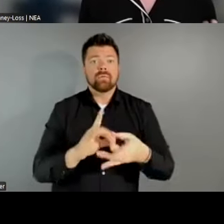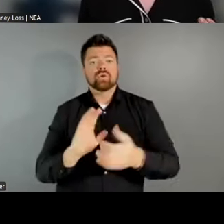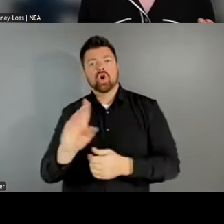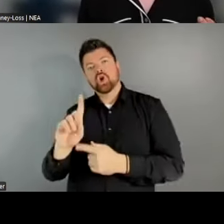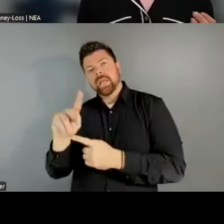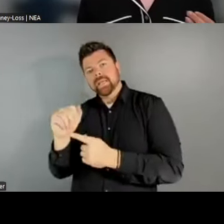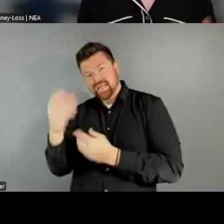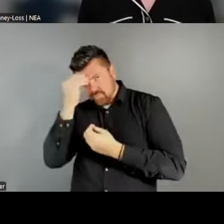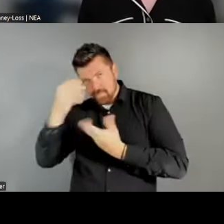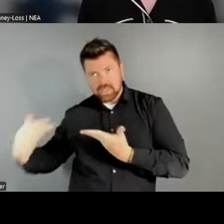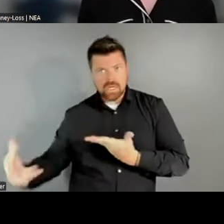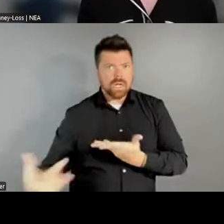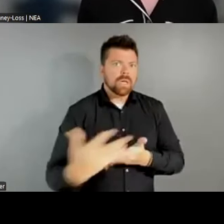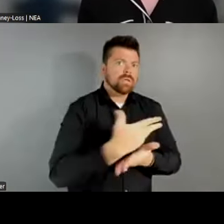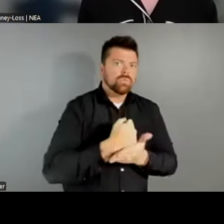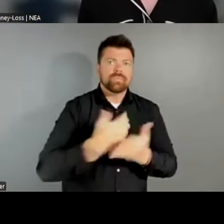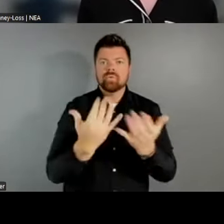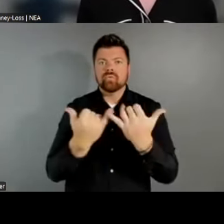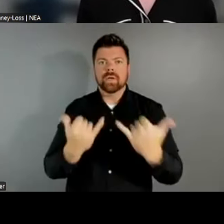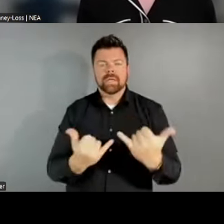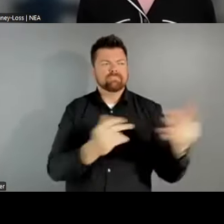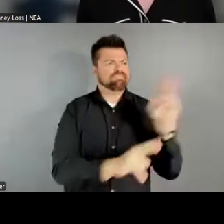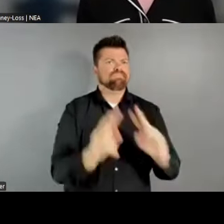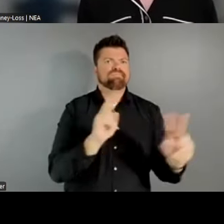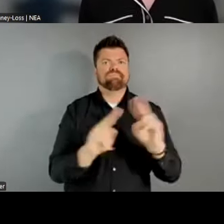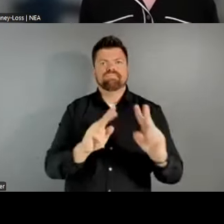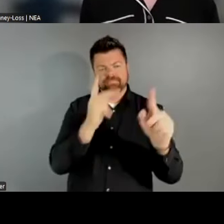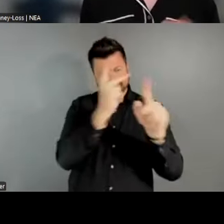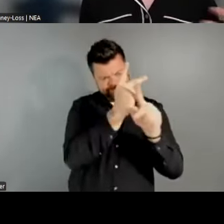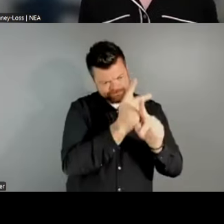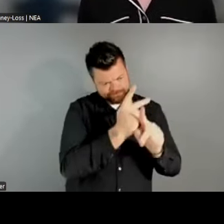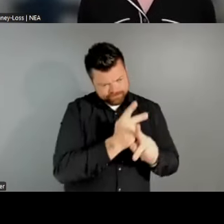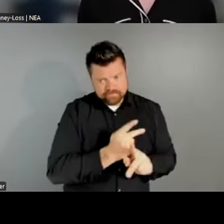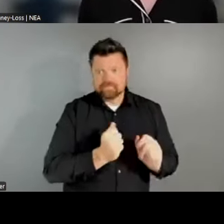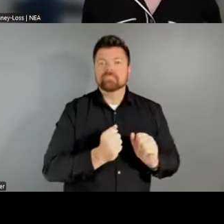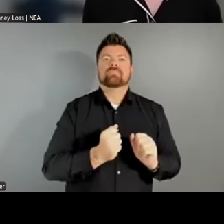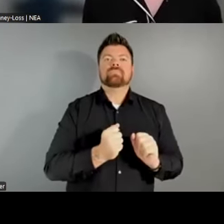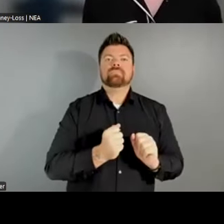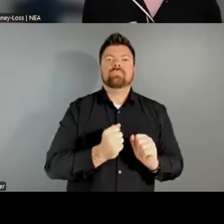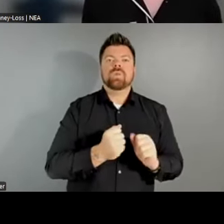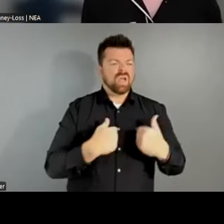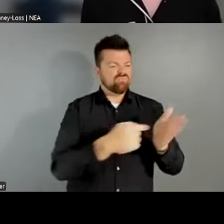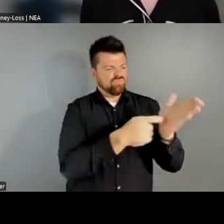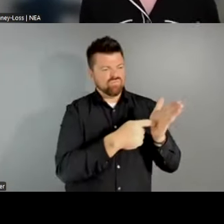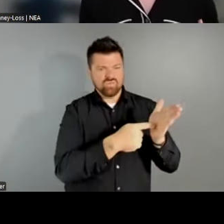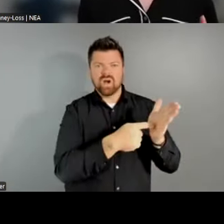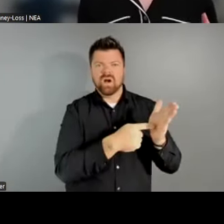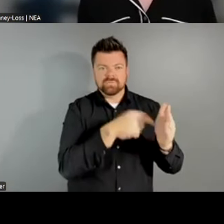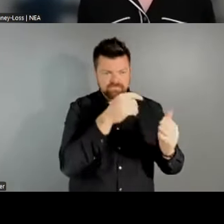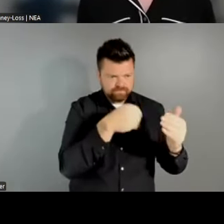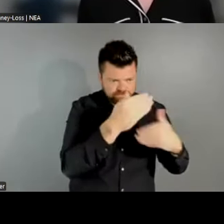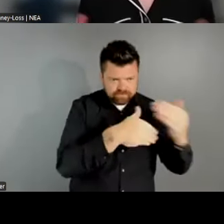we are working through a set of criteria for inclusion and exclusion and really taking a more